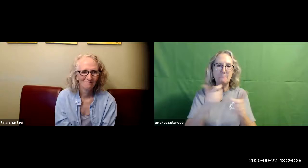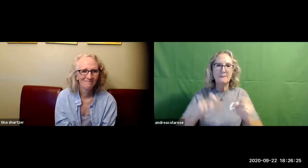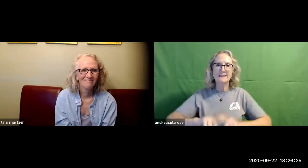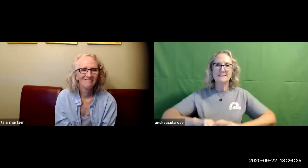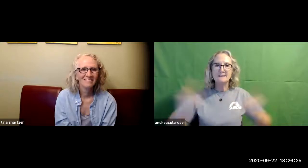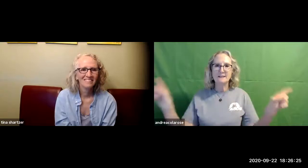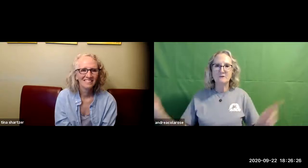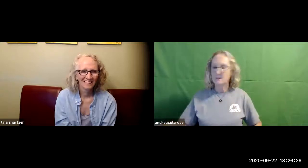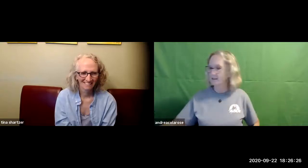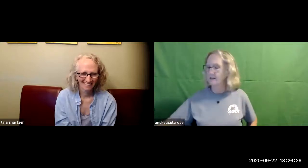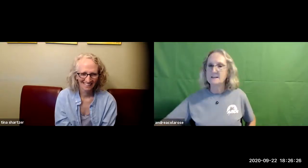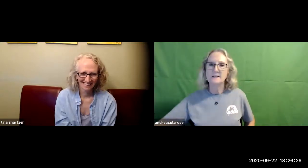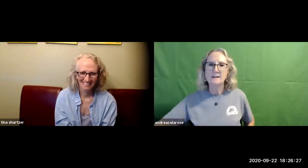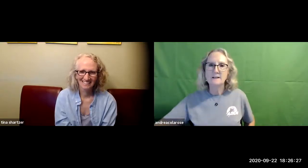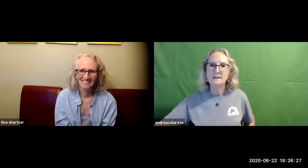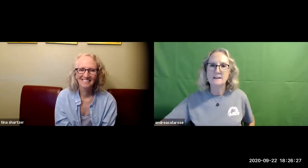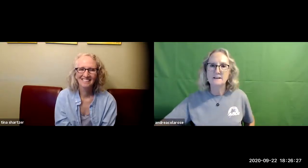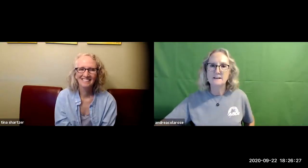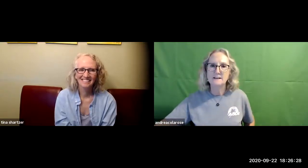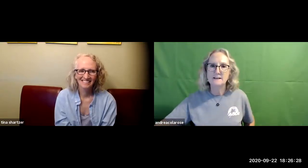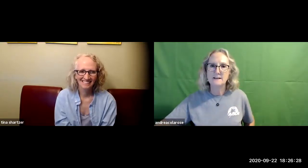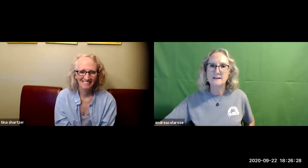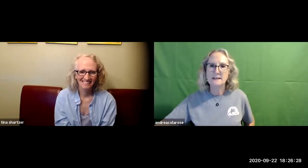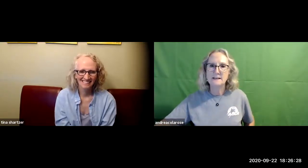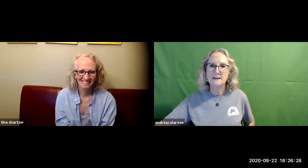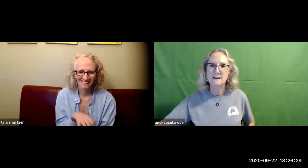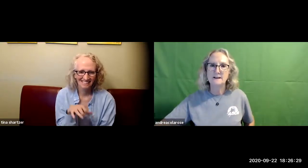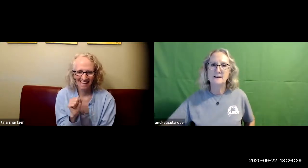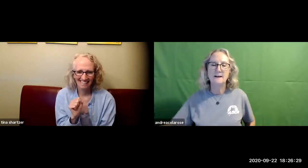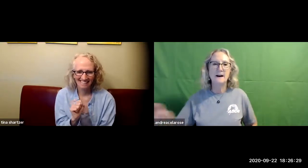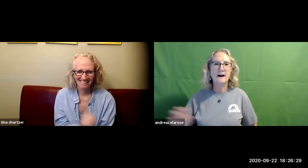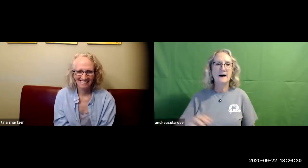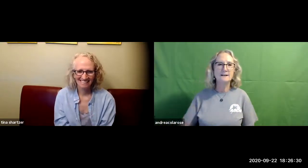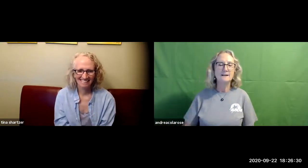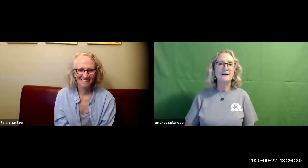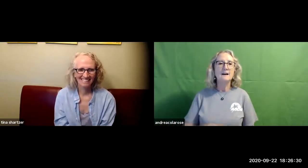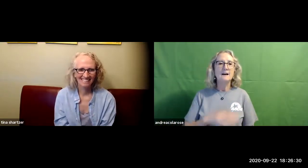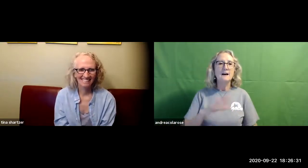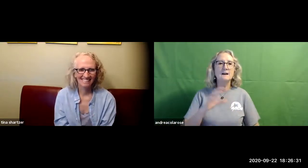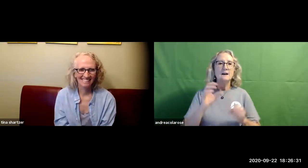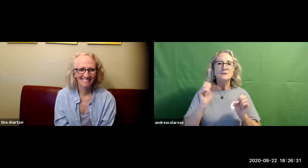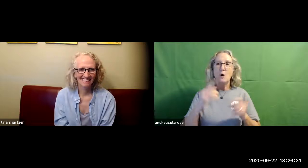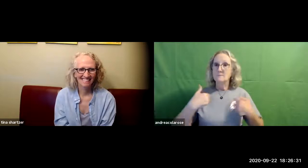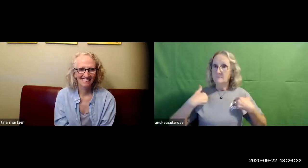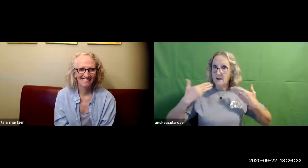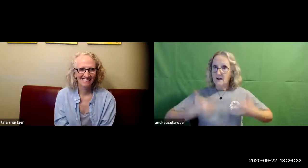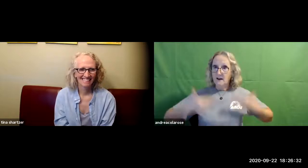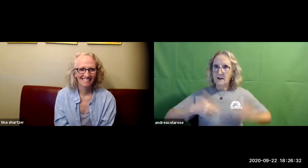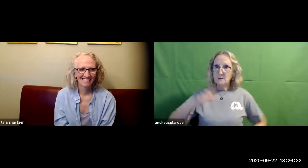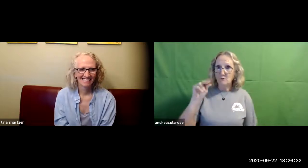all children really makes a huge difference yes it sure does